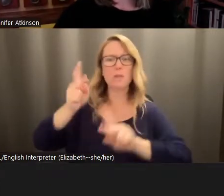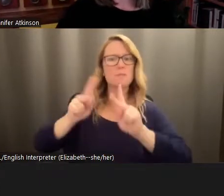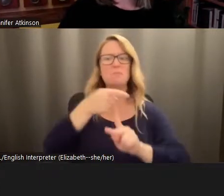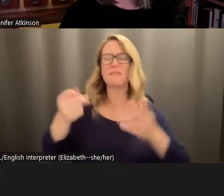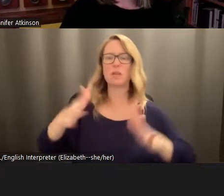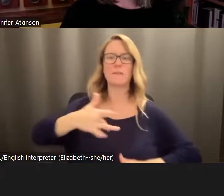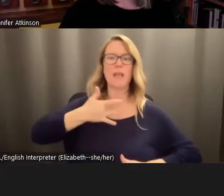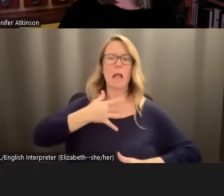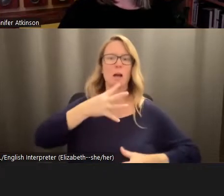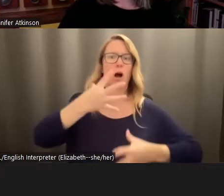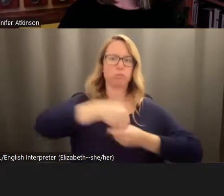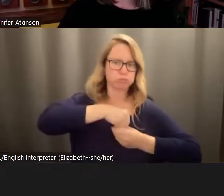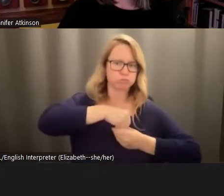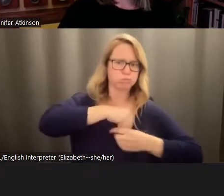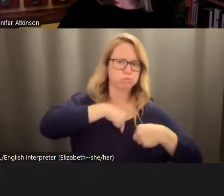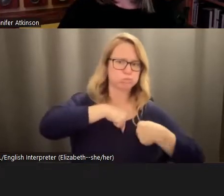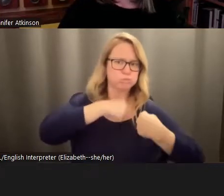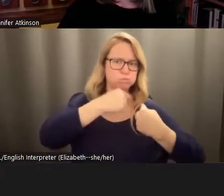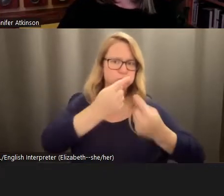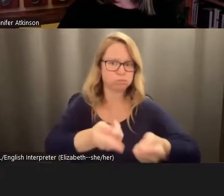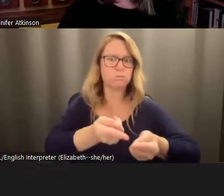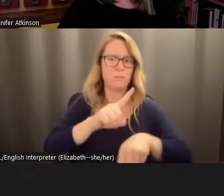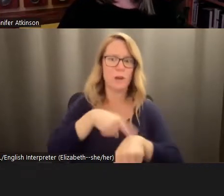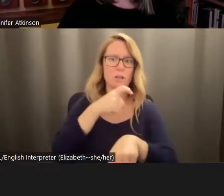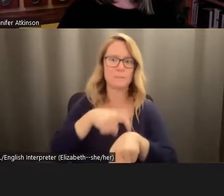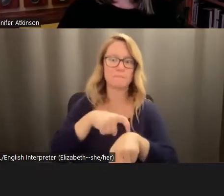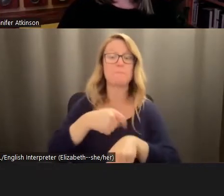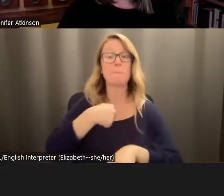hearts for a very long time. I, myself got interested in this